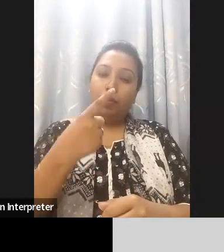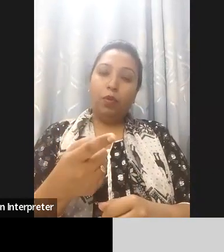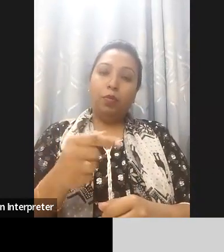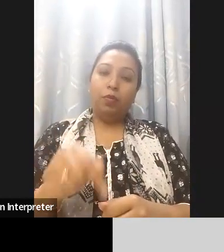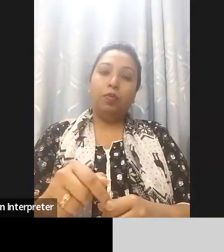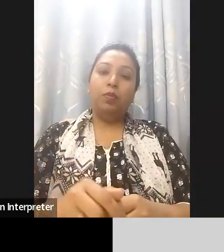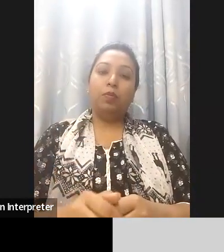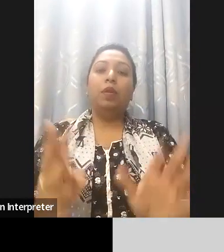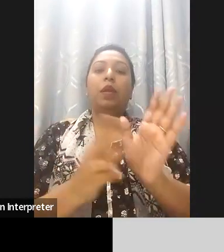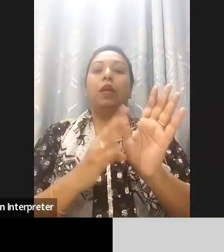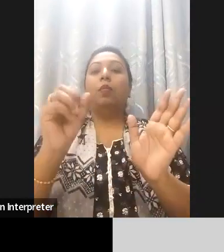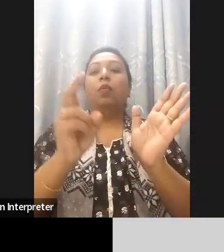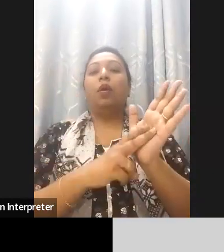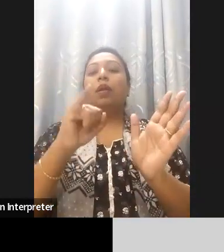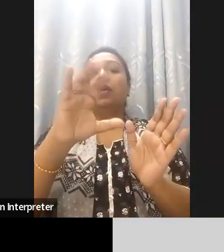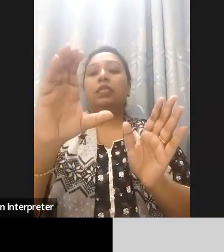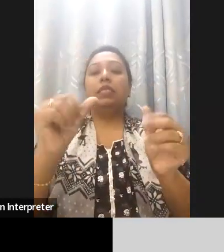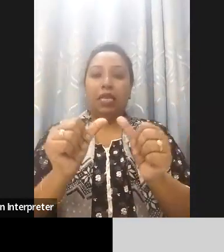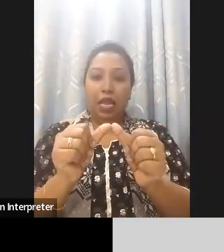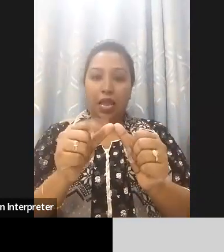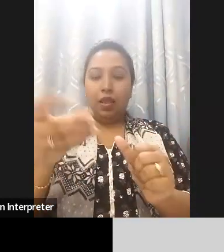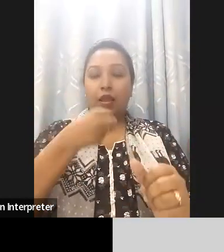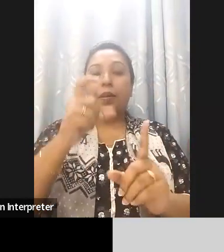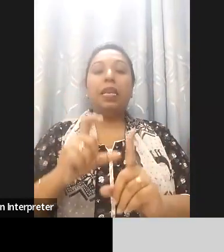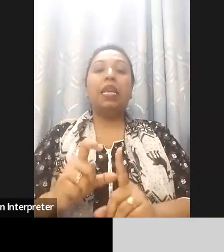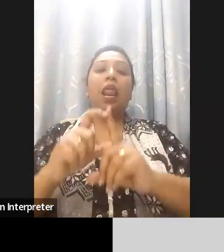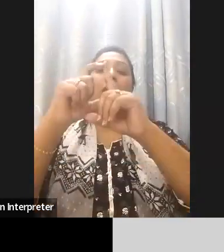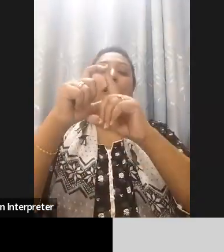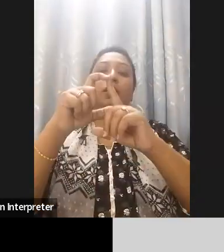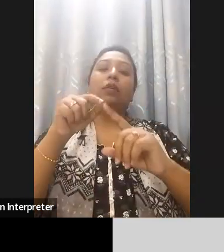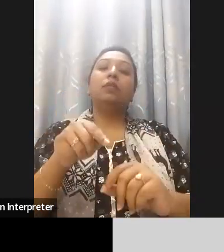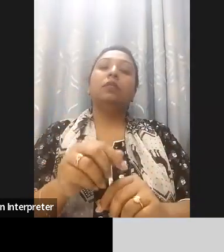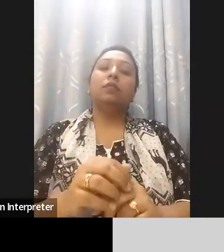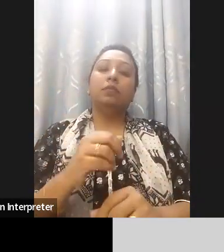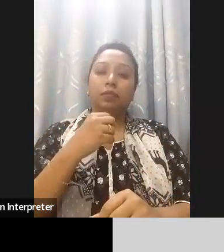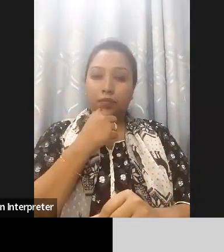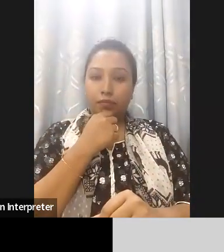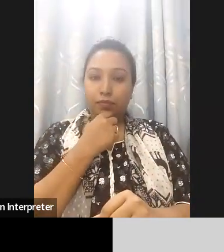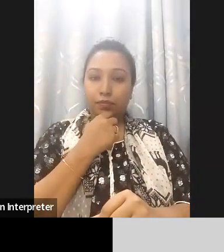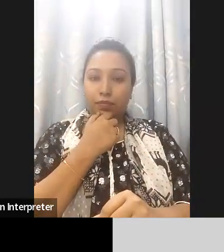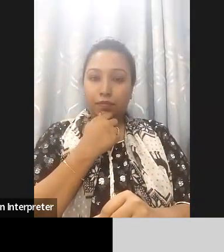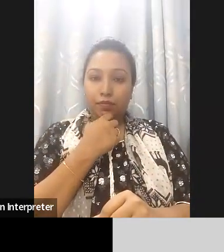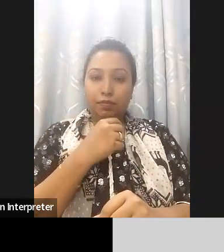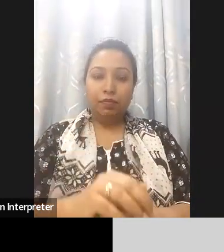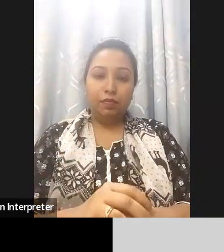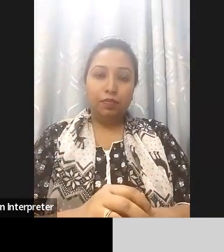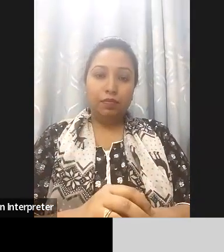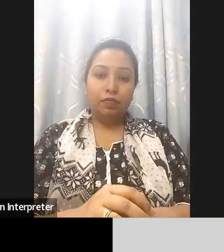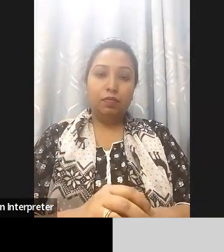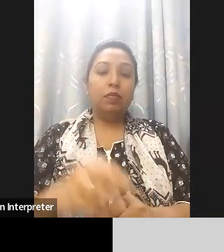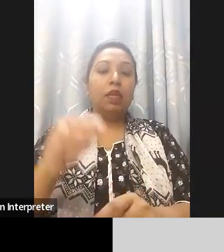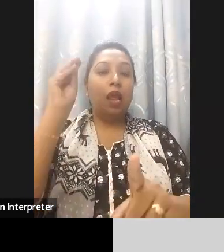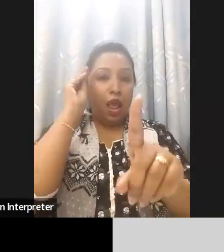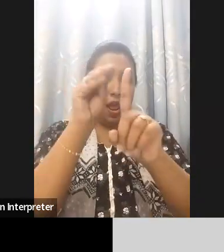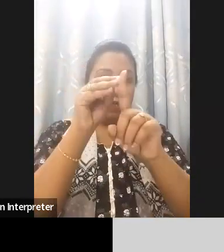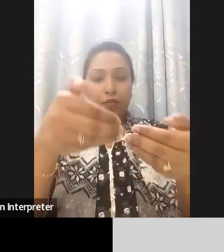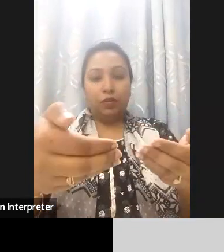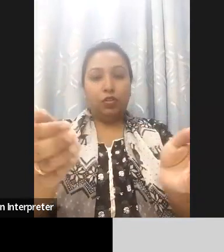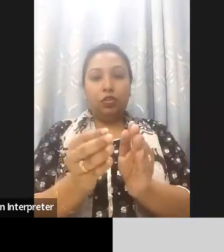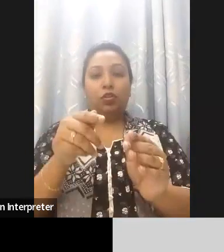Monica Duhem. She's our director of Advisory Center and she's gonna share with us very